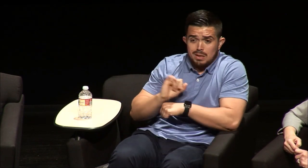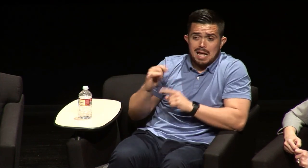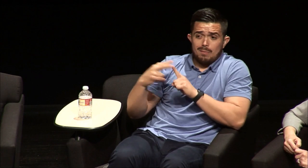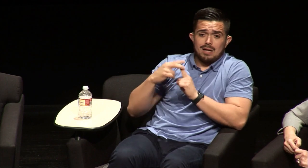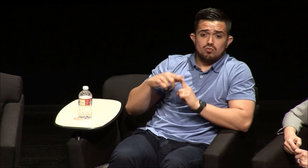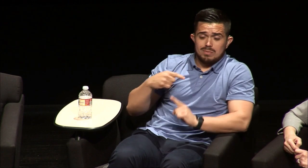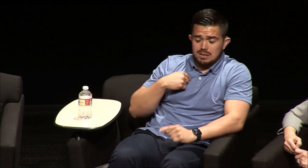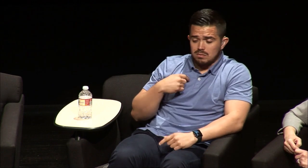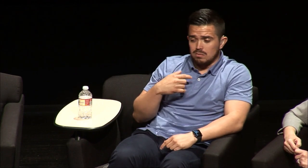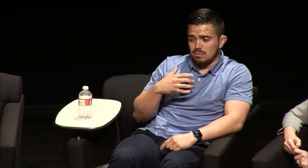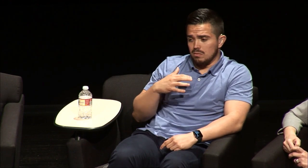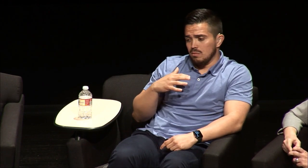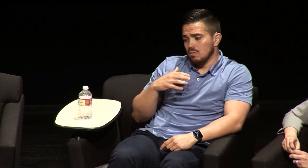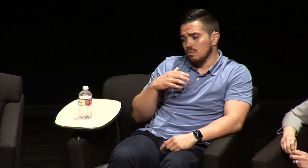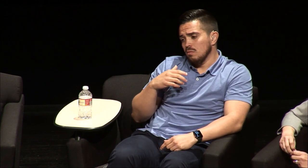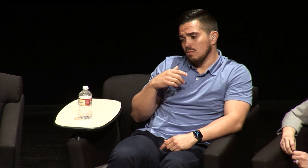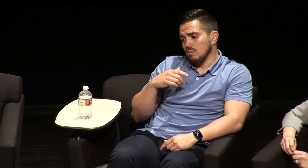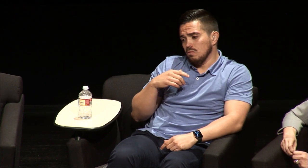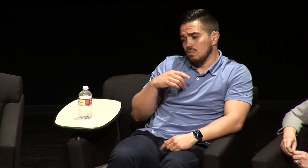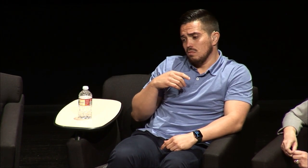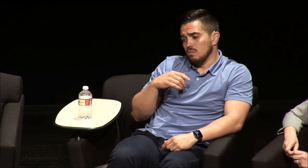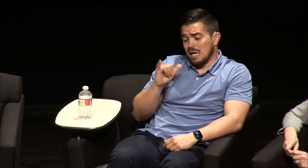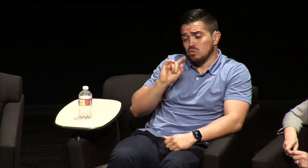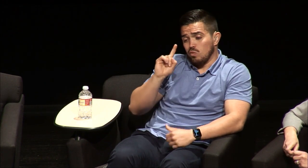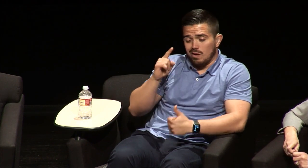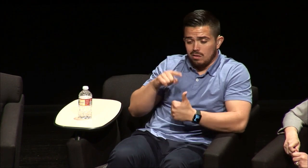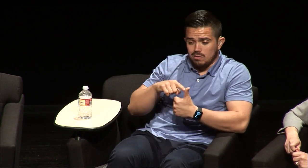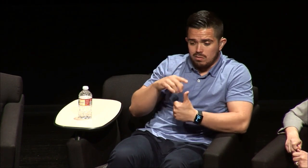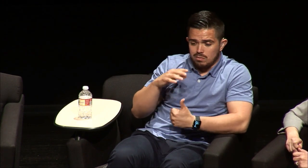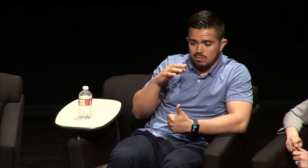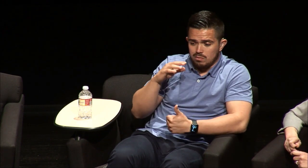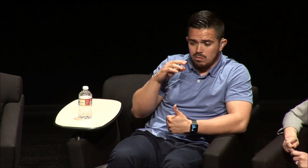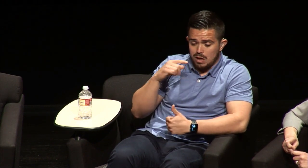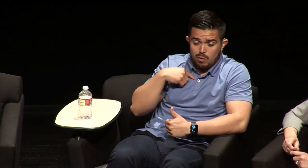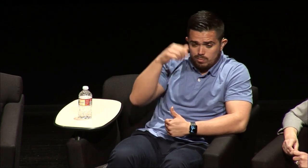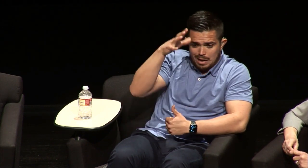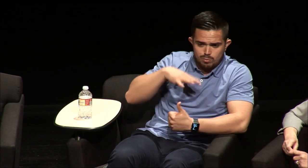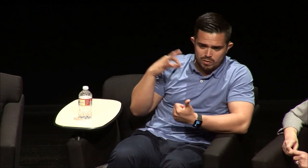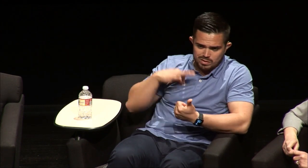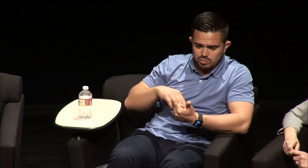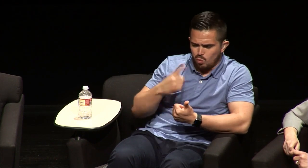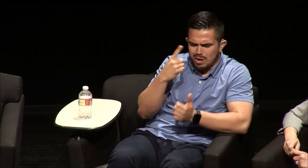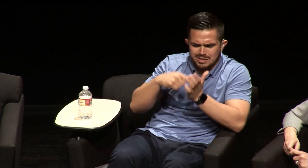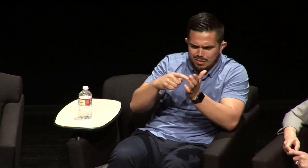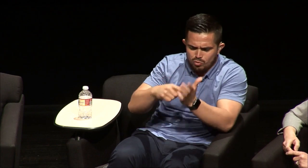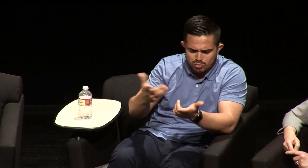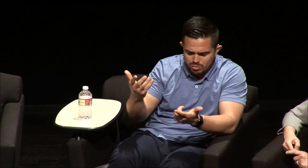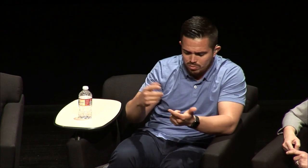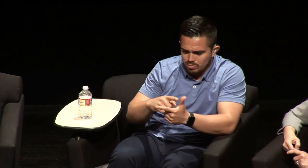independent, go to college and so you know that was my experience so that's